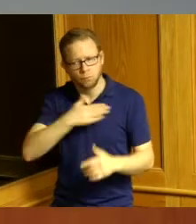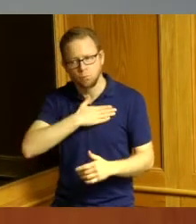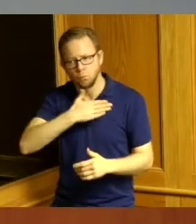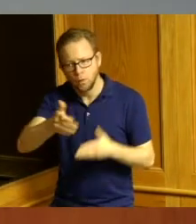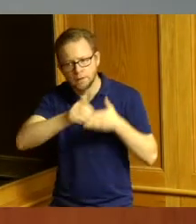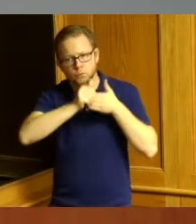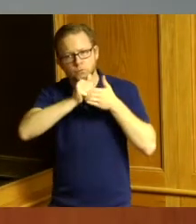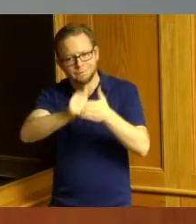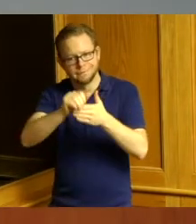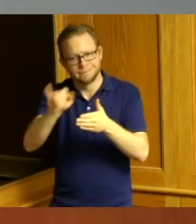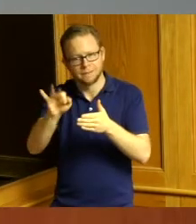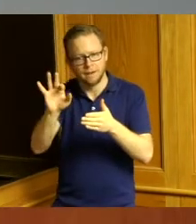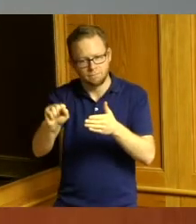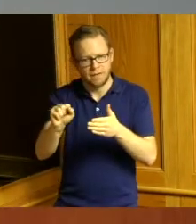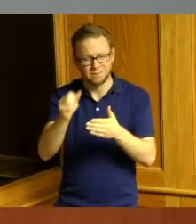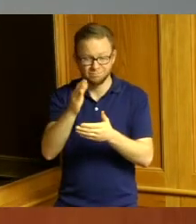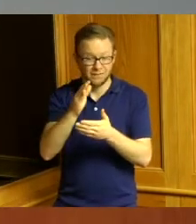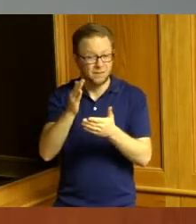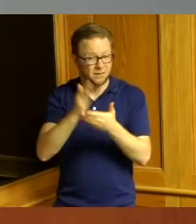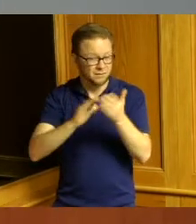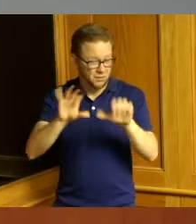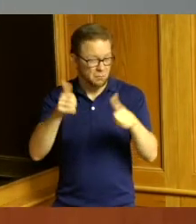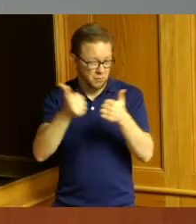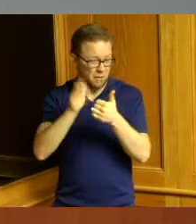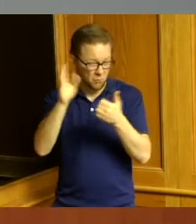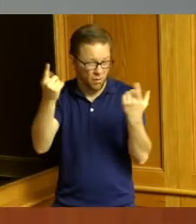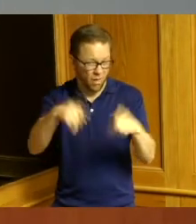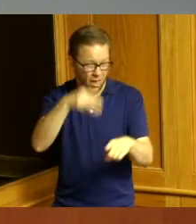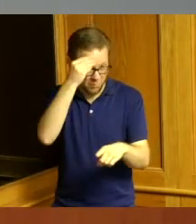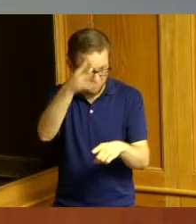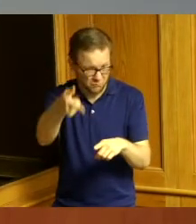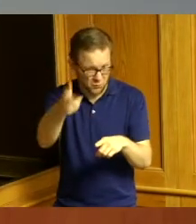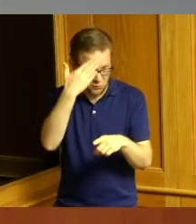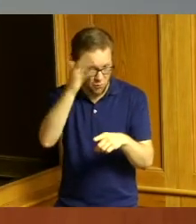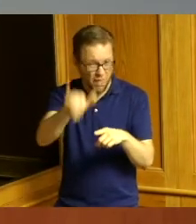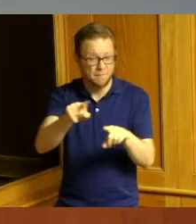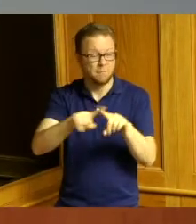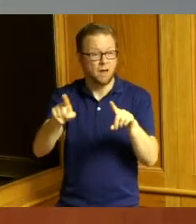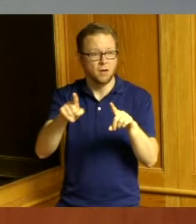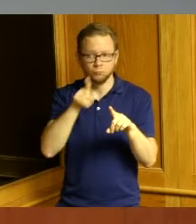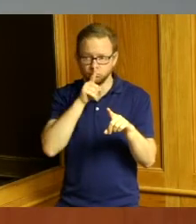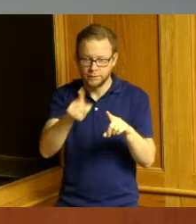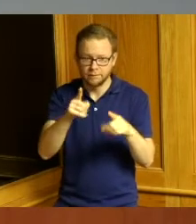we've got challenges ahead but we also have a lot to stand on we've made a lot of progress